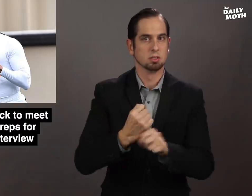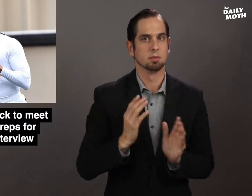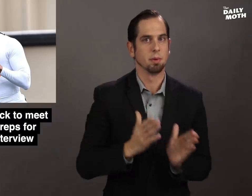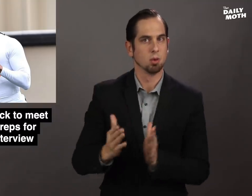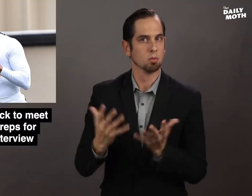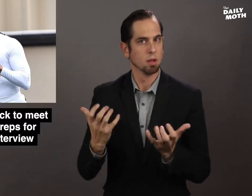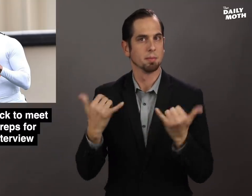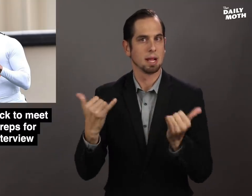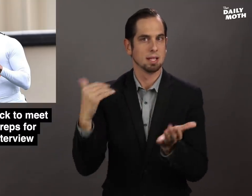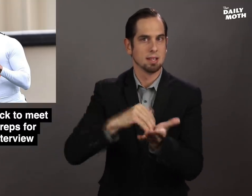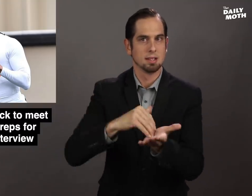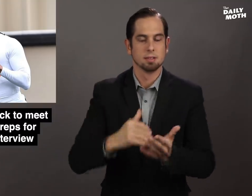in preparation to play again.